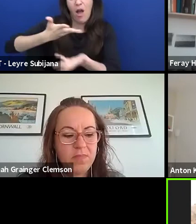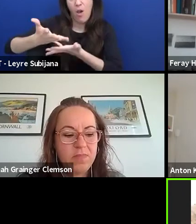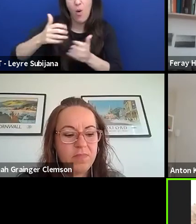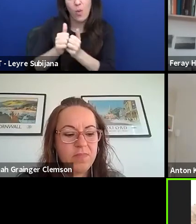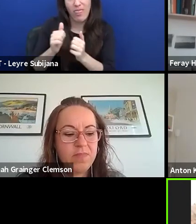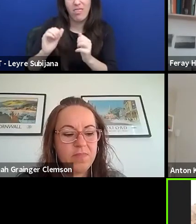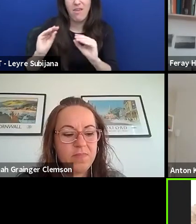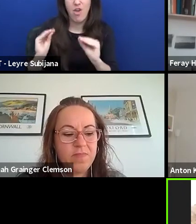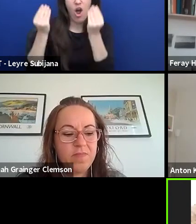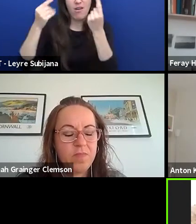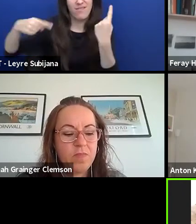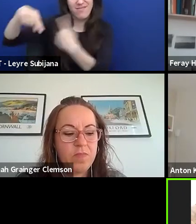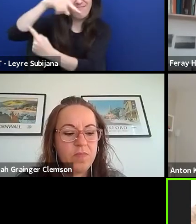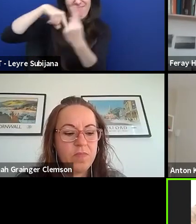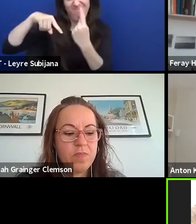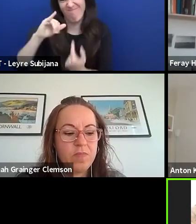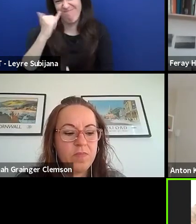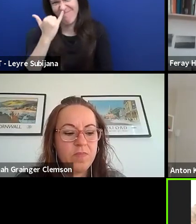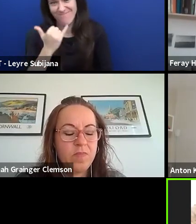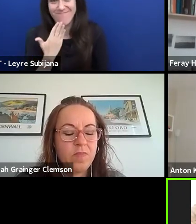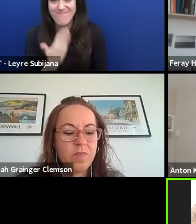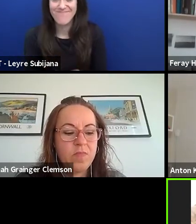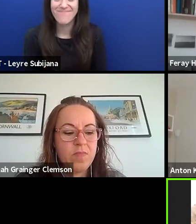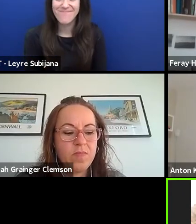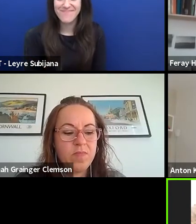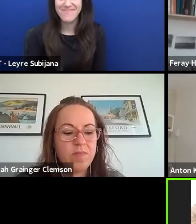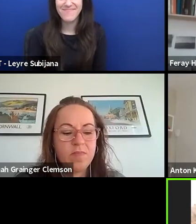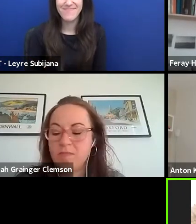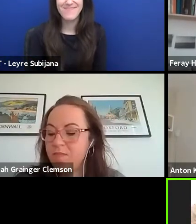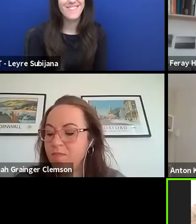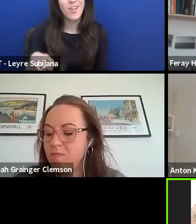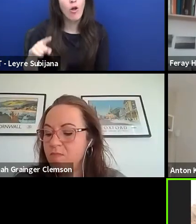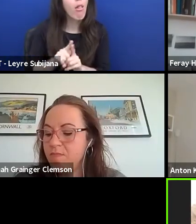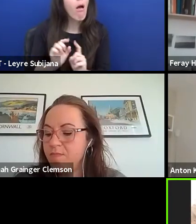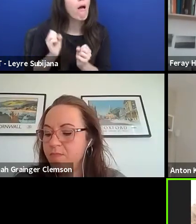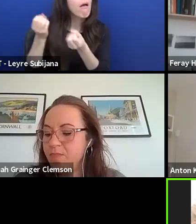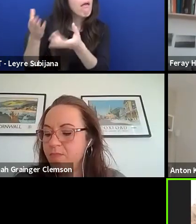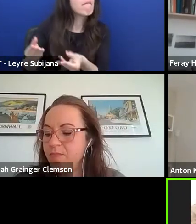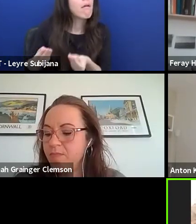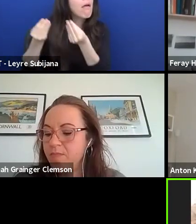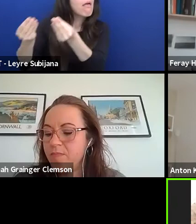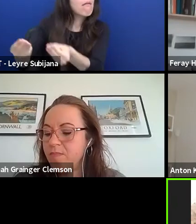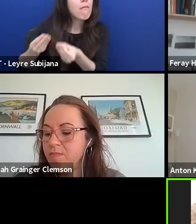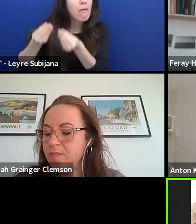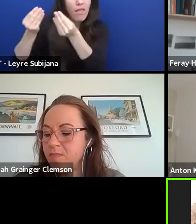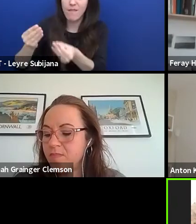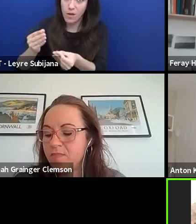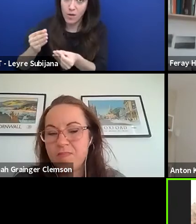and young citizen, and not that they are the objects. And also what Paulien said about the engaging